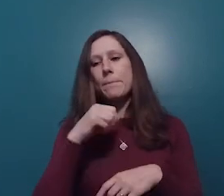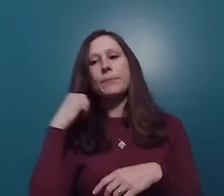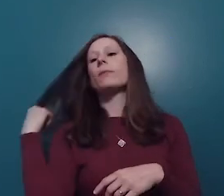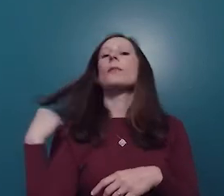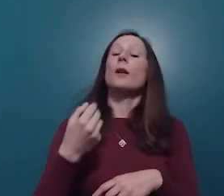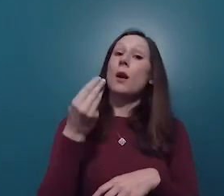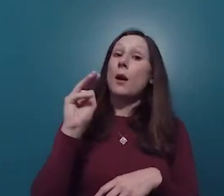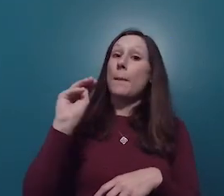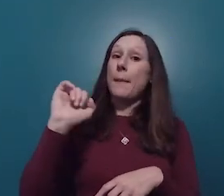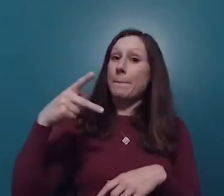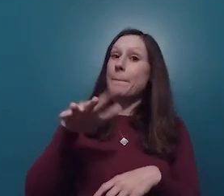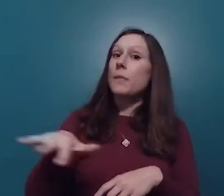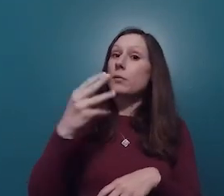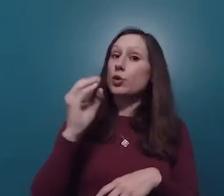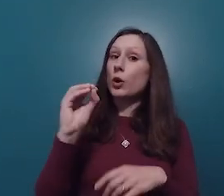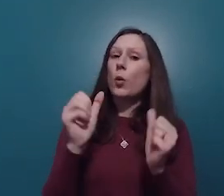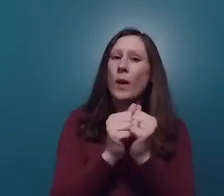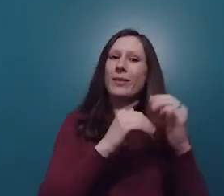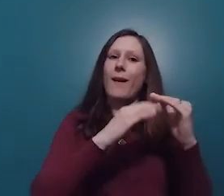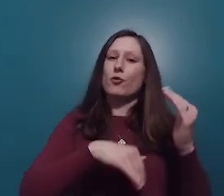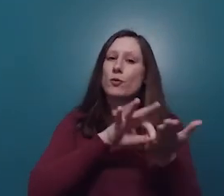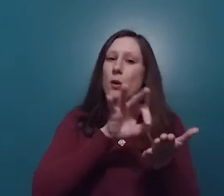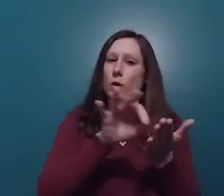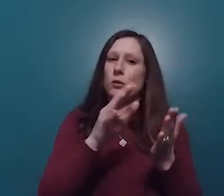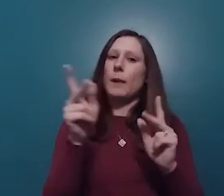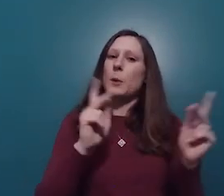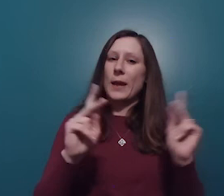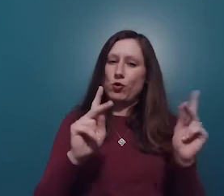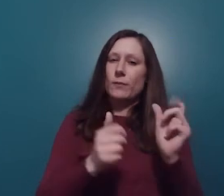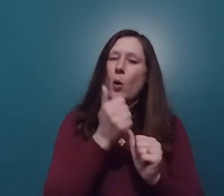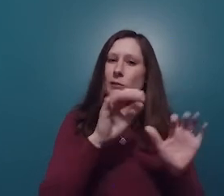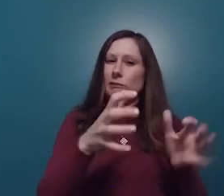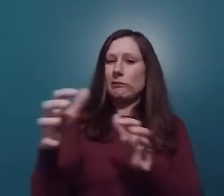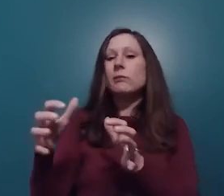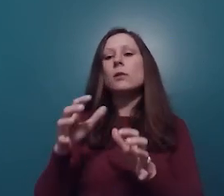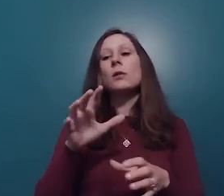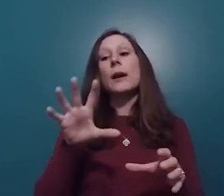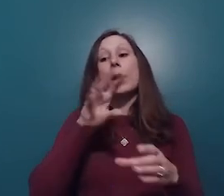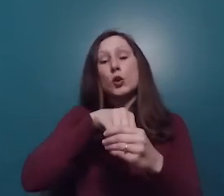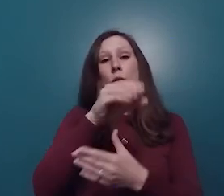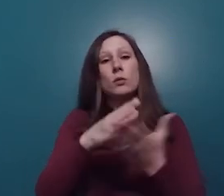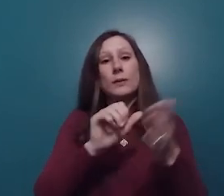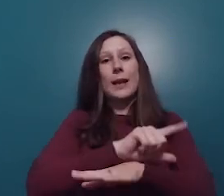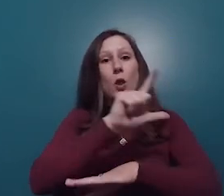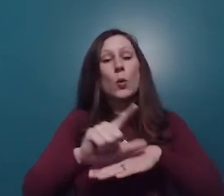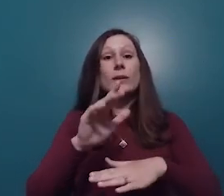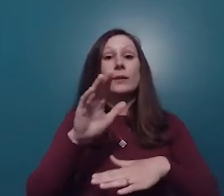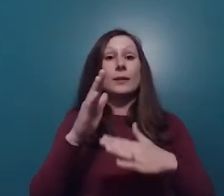Here is a map of Missouri with the traditionally undercounted populations. Note that this also includes parts of St. Louis